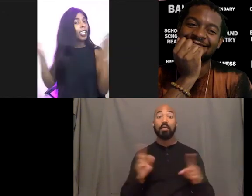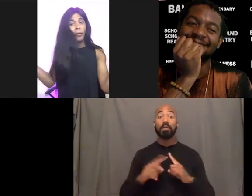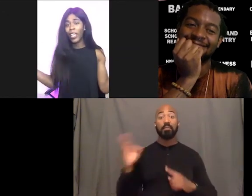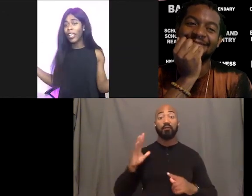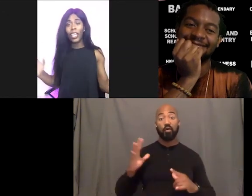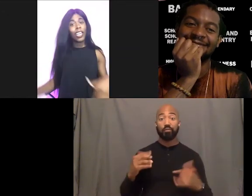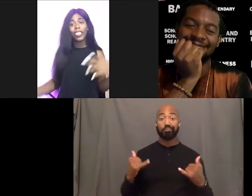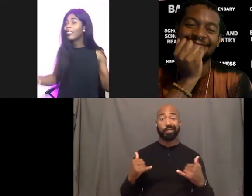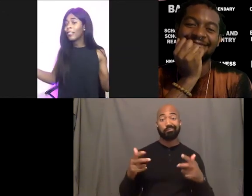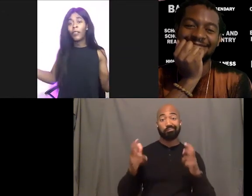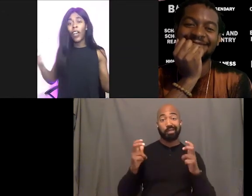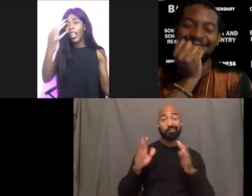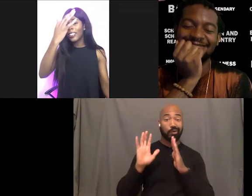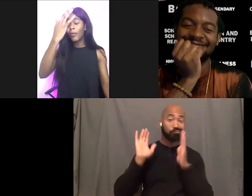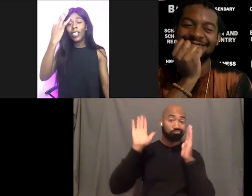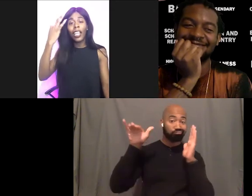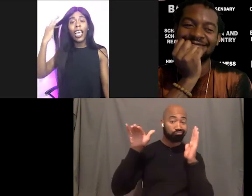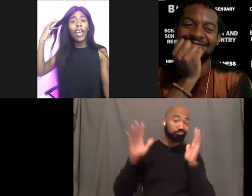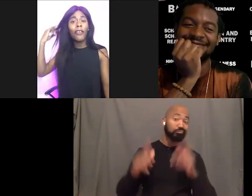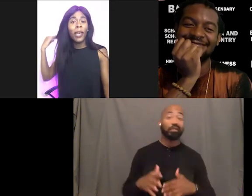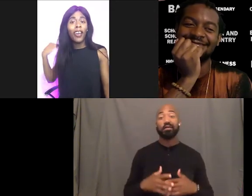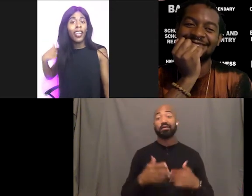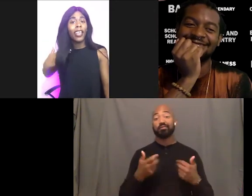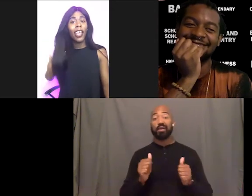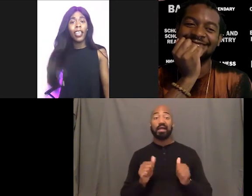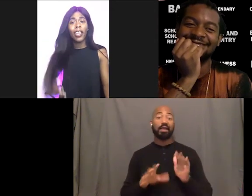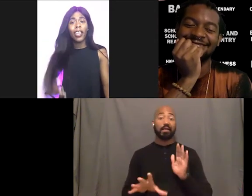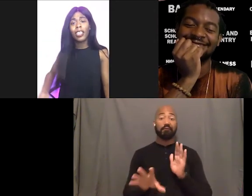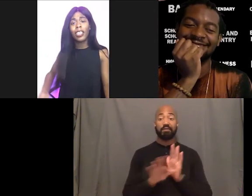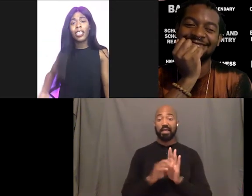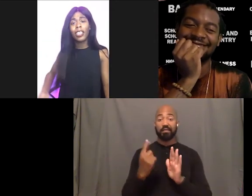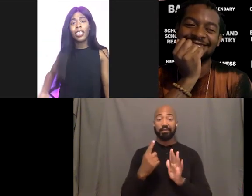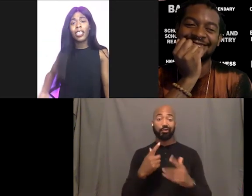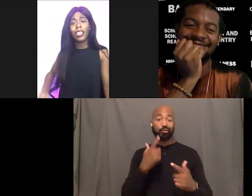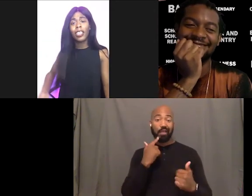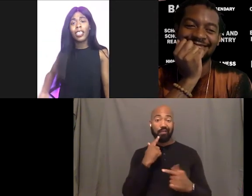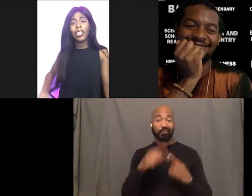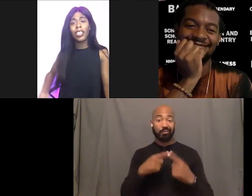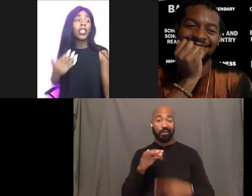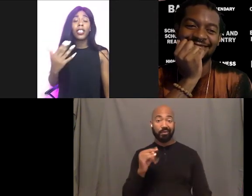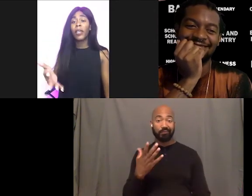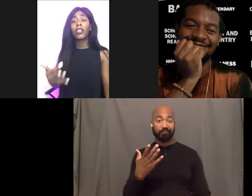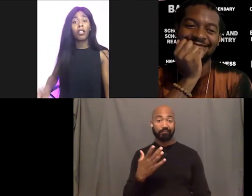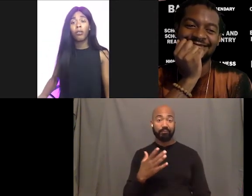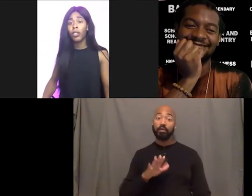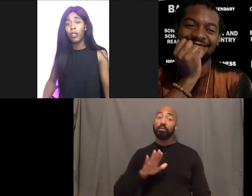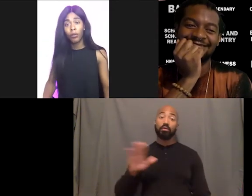I mean finding something to laugh about. And just, your beauty is based on you